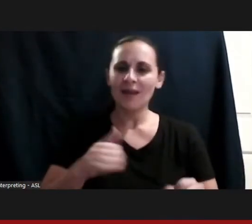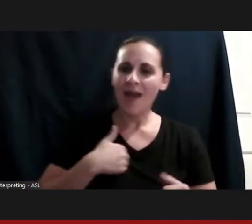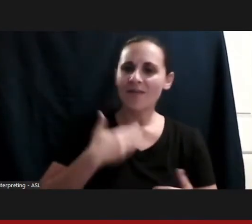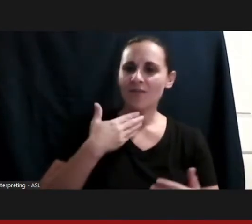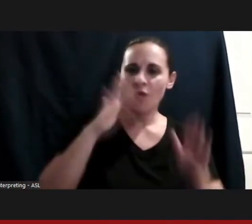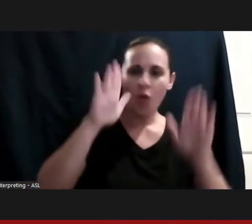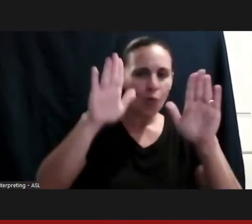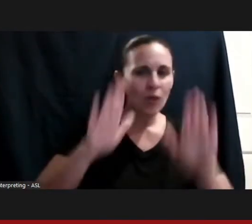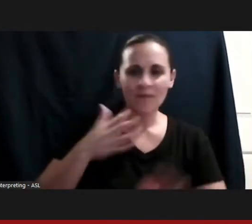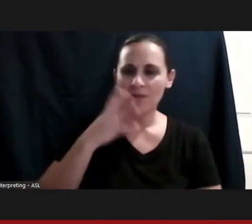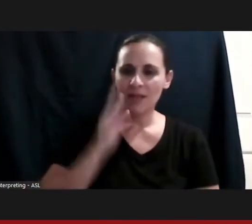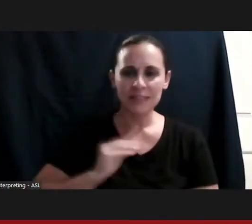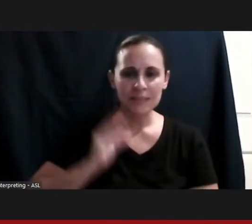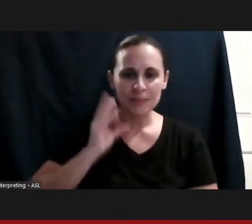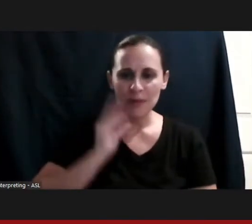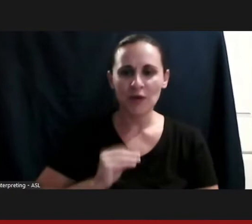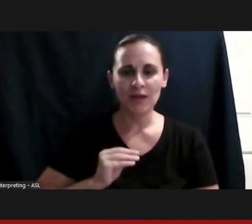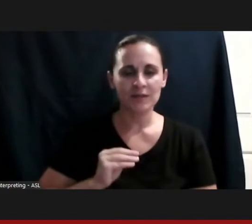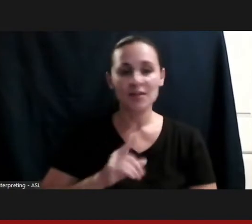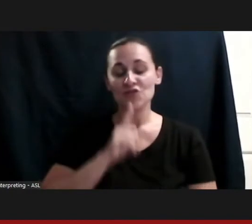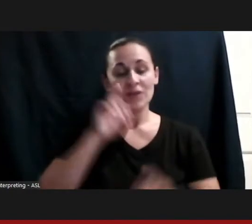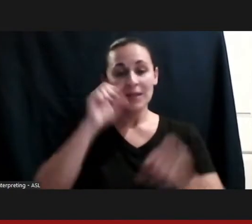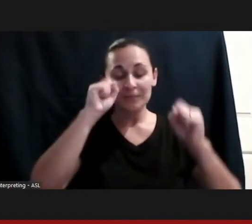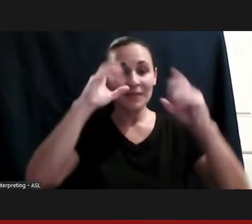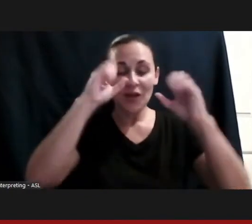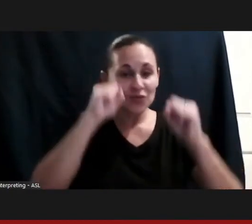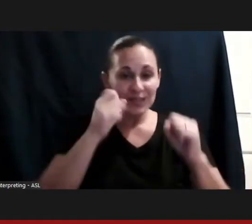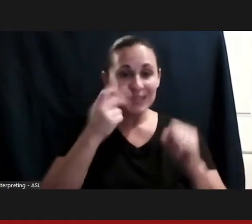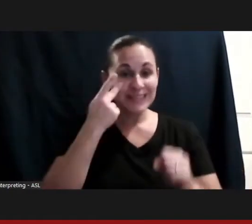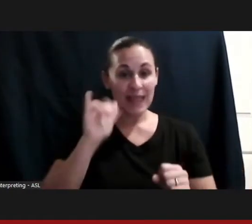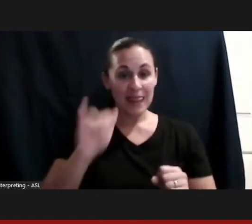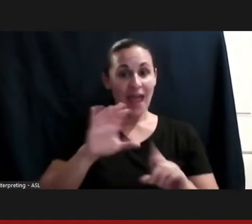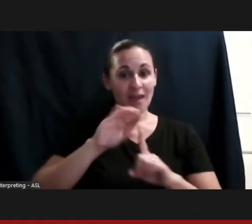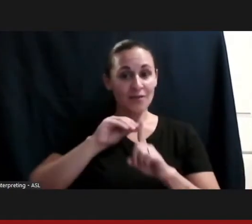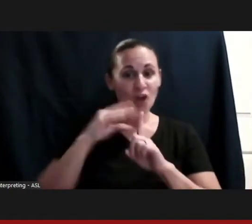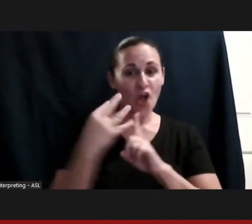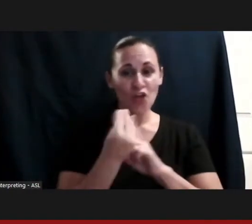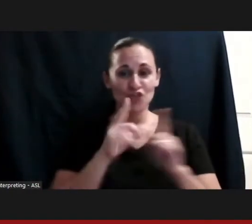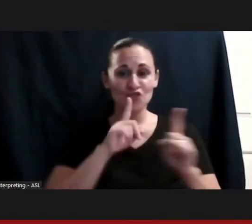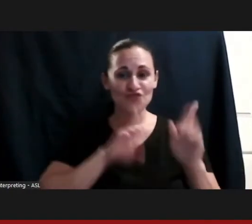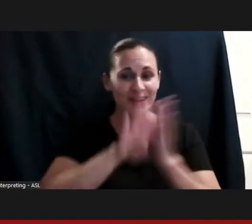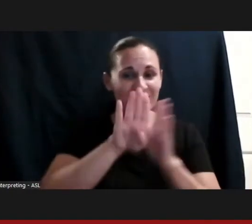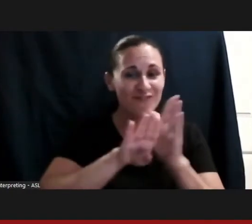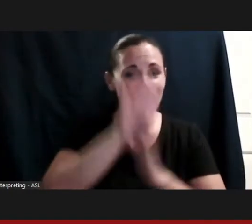It's so awesome now to see this culture developed and to see the abilities and disabilities